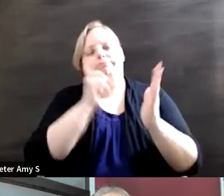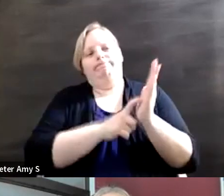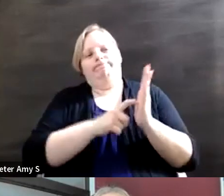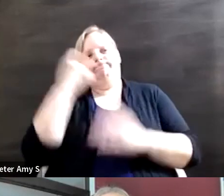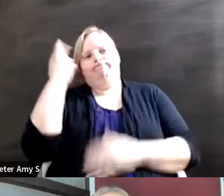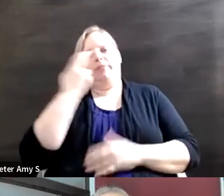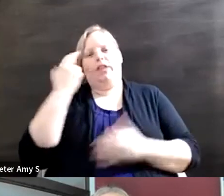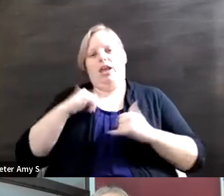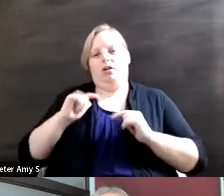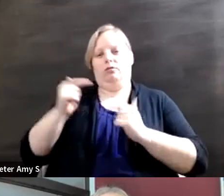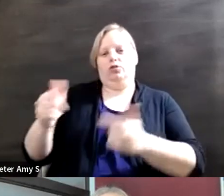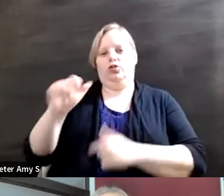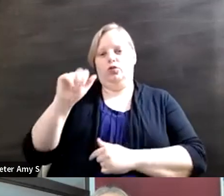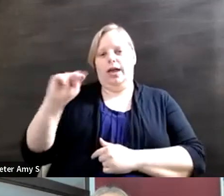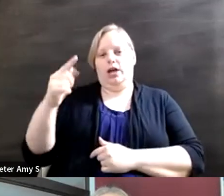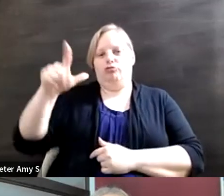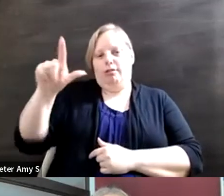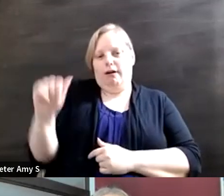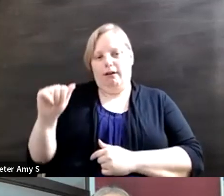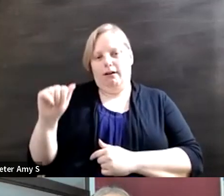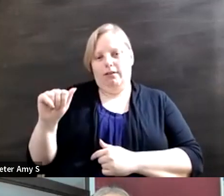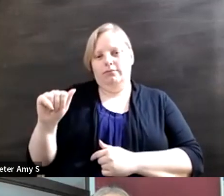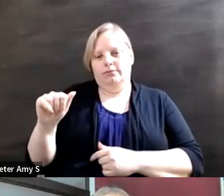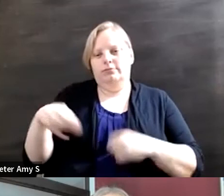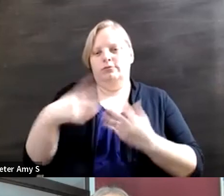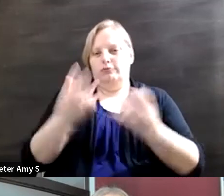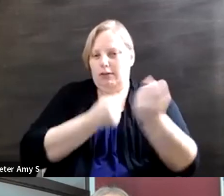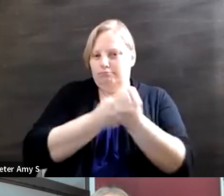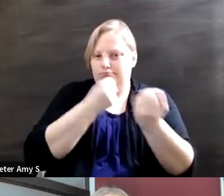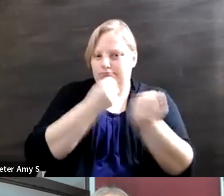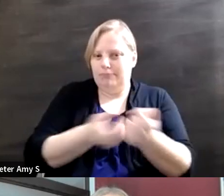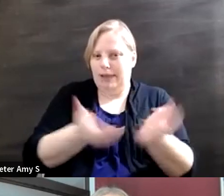to pass it over to Angela to provide some advocacy asks and take it from here.